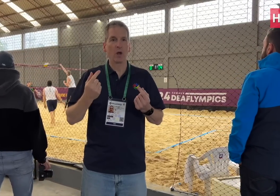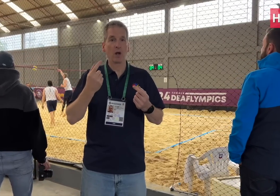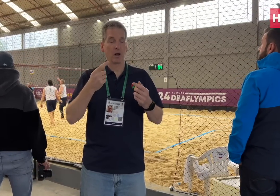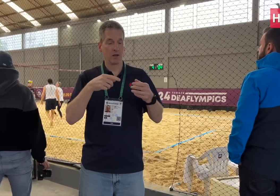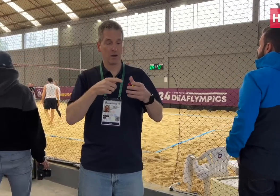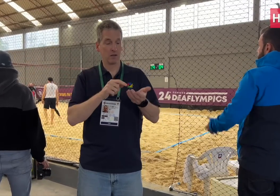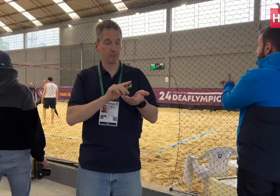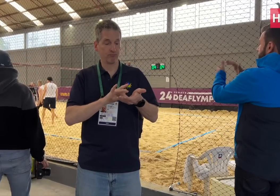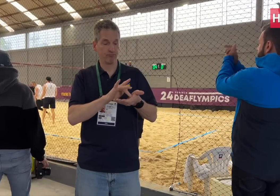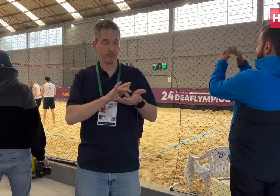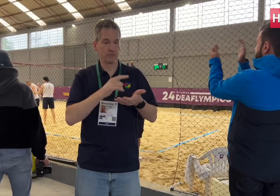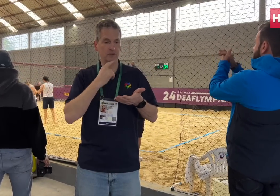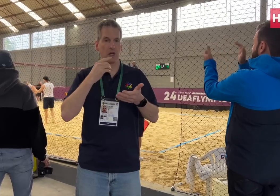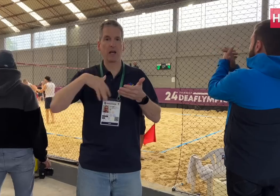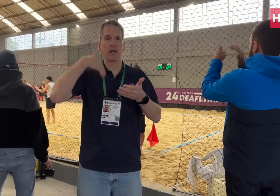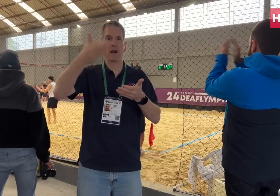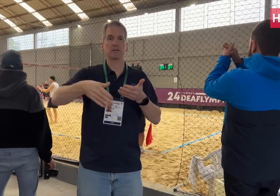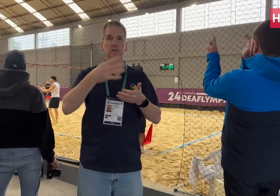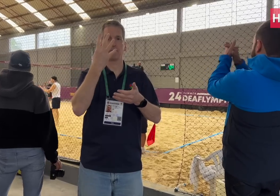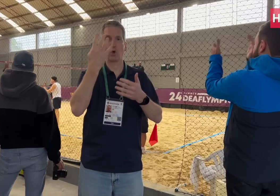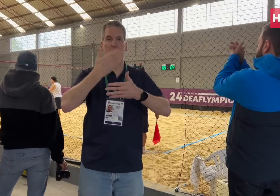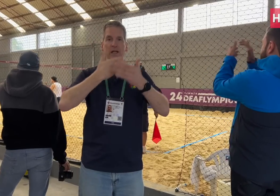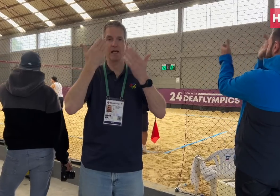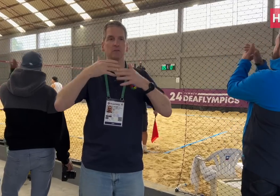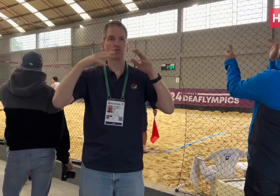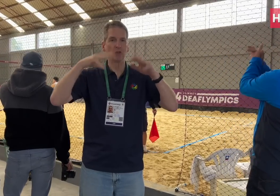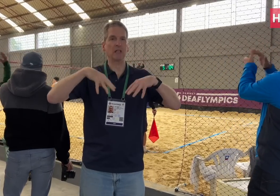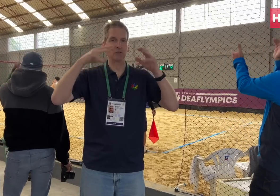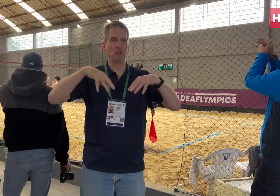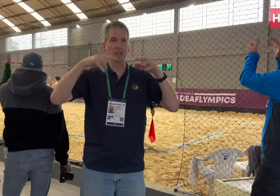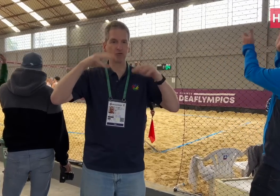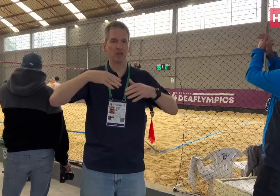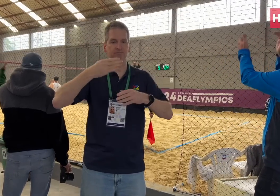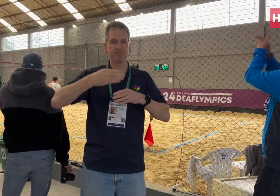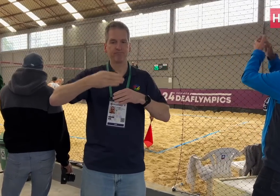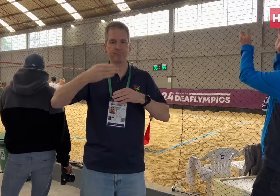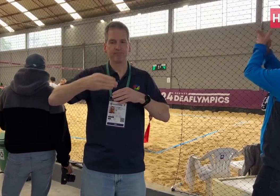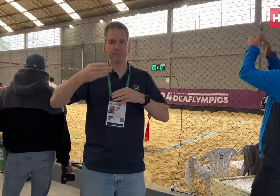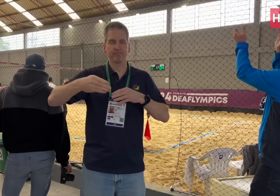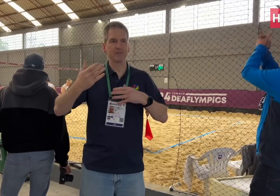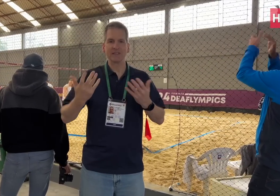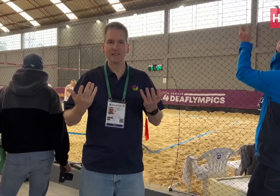We followed the weather forecast which showed rainy conditions for the next four days.